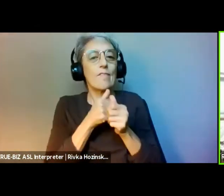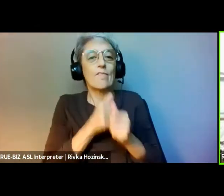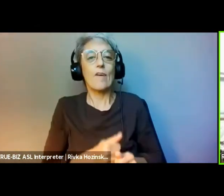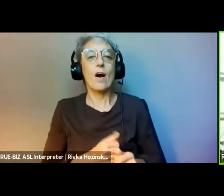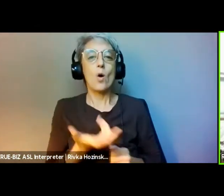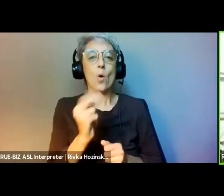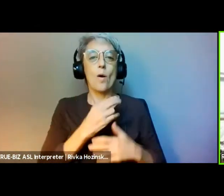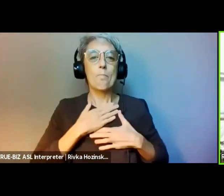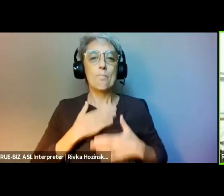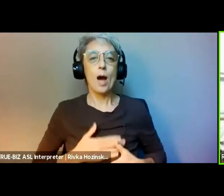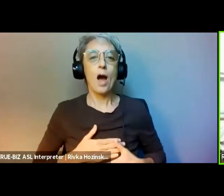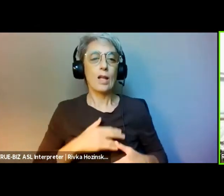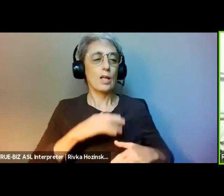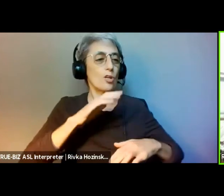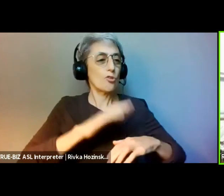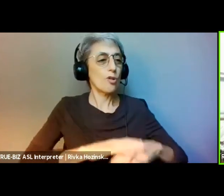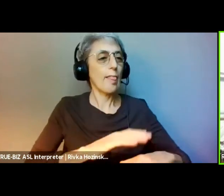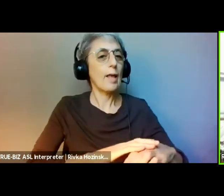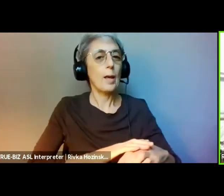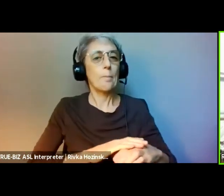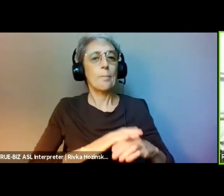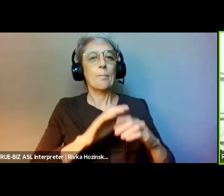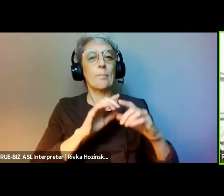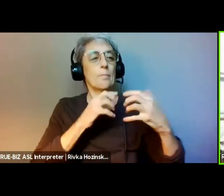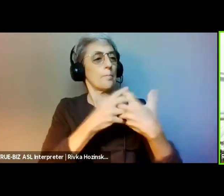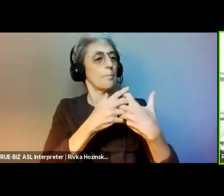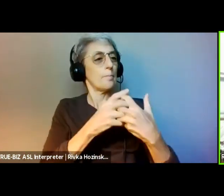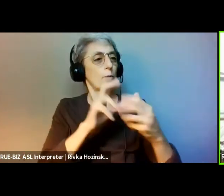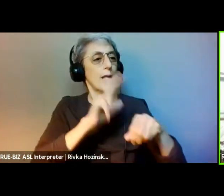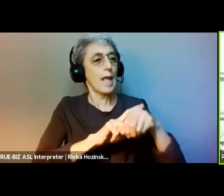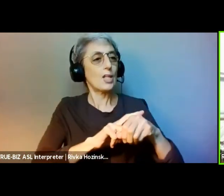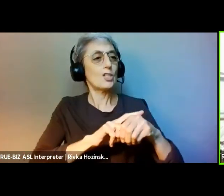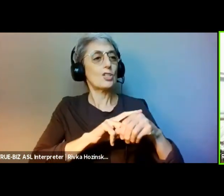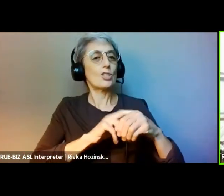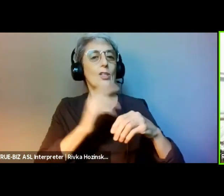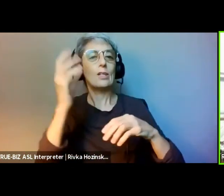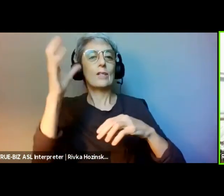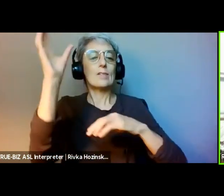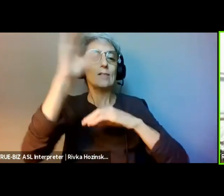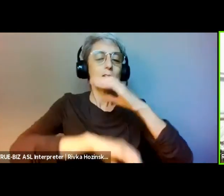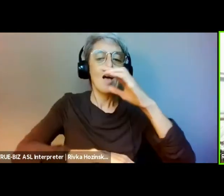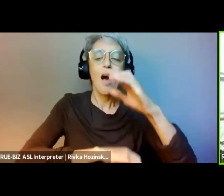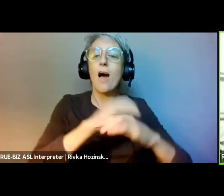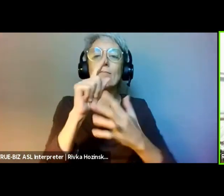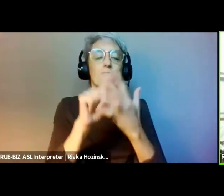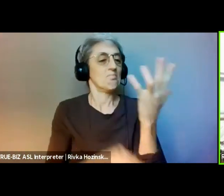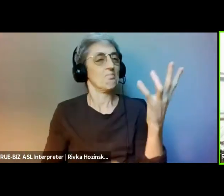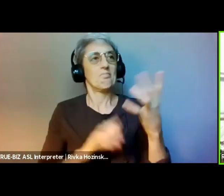in existence for decades, and had operated for the public good. This act formally started the era